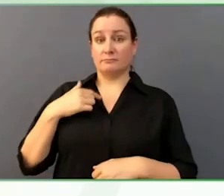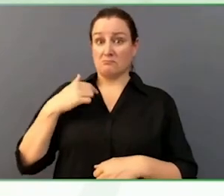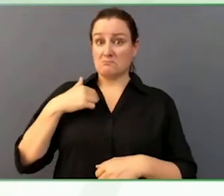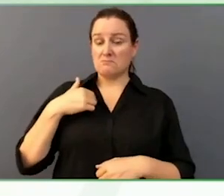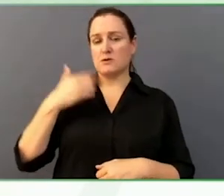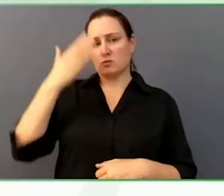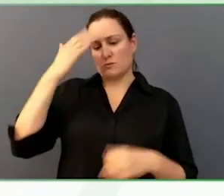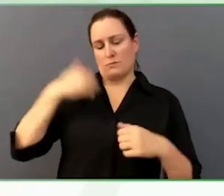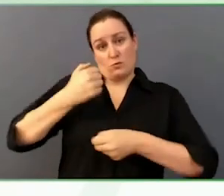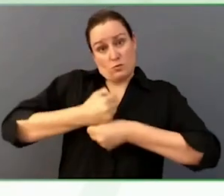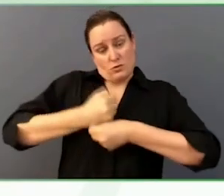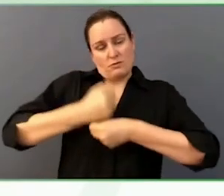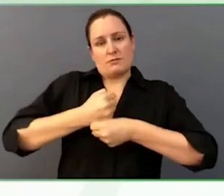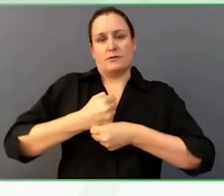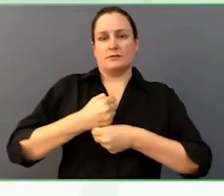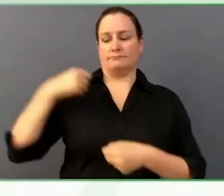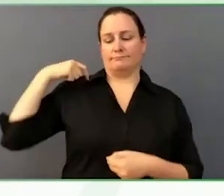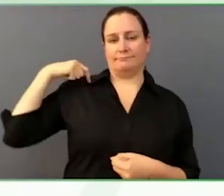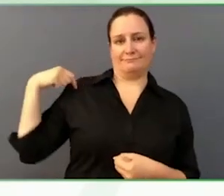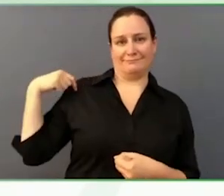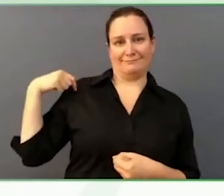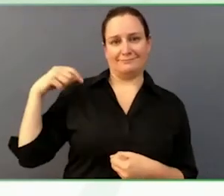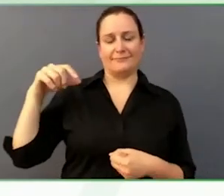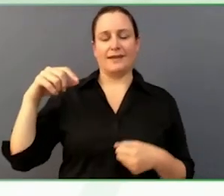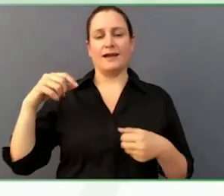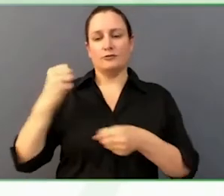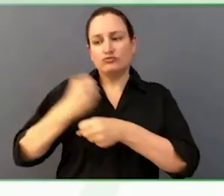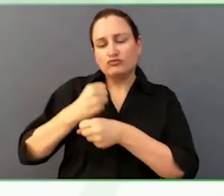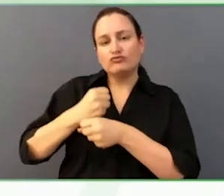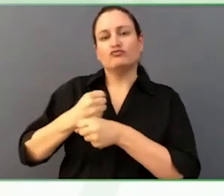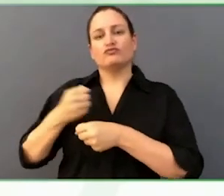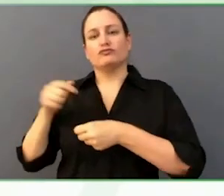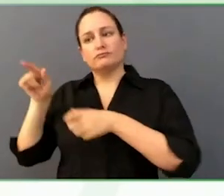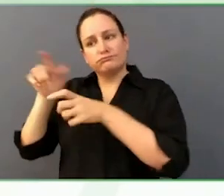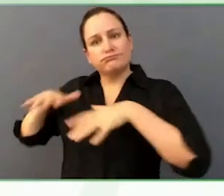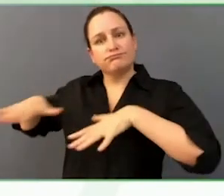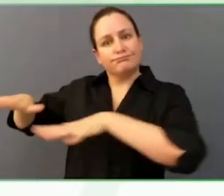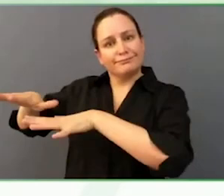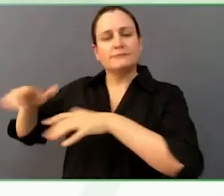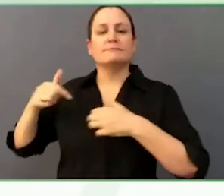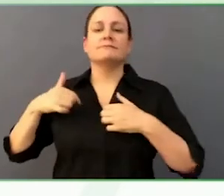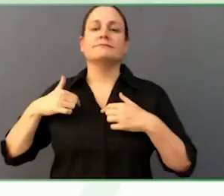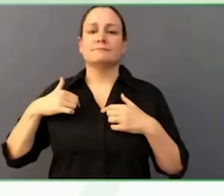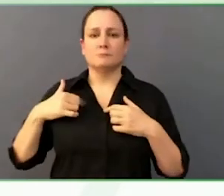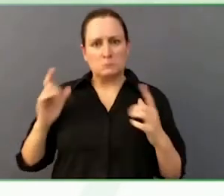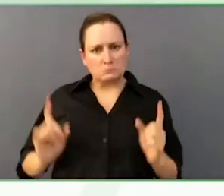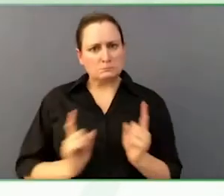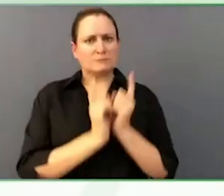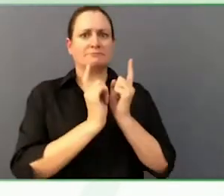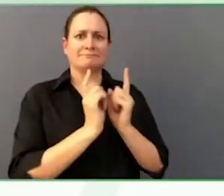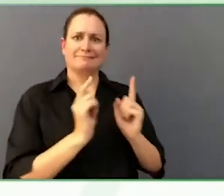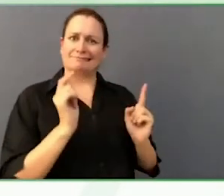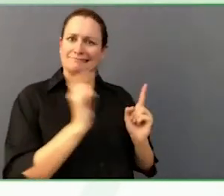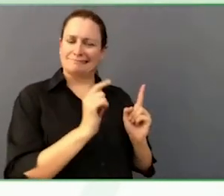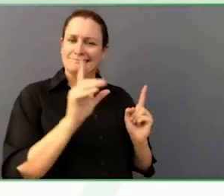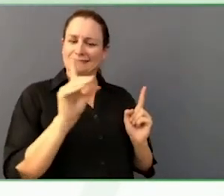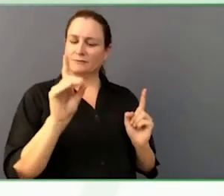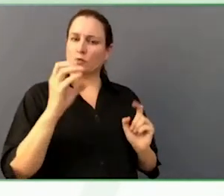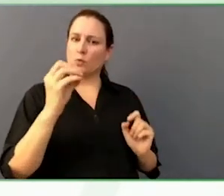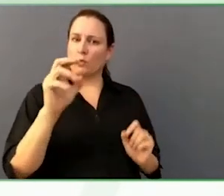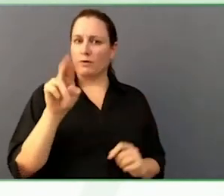The Ottawa Rotary Home is in snowy Ottawa and we provide residential care